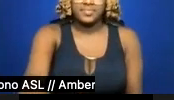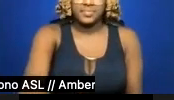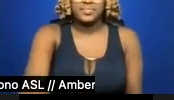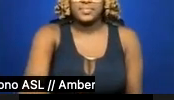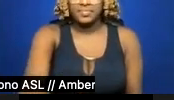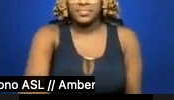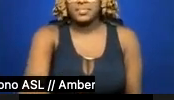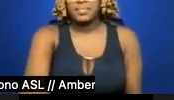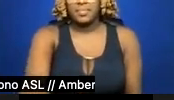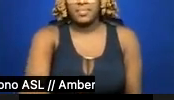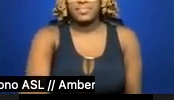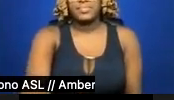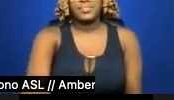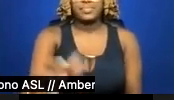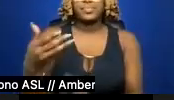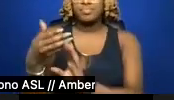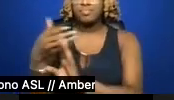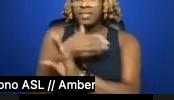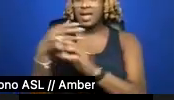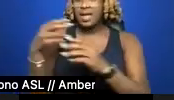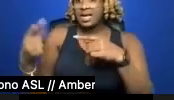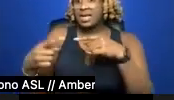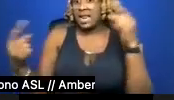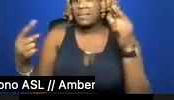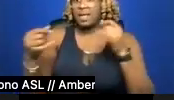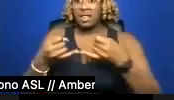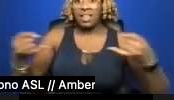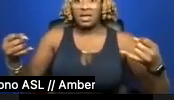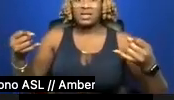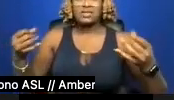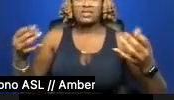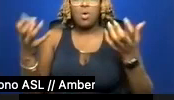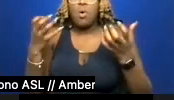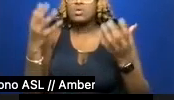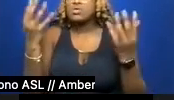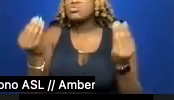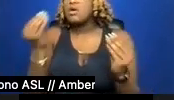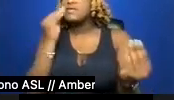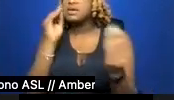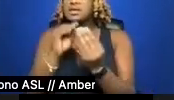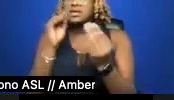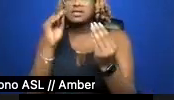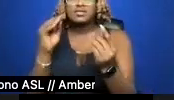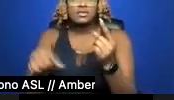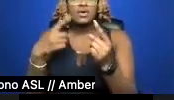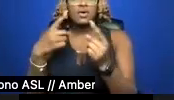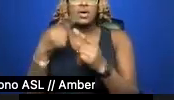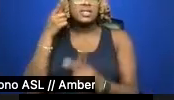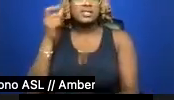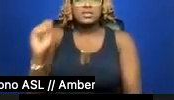an audience hankering for the soft kiss of burlap. Where silver gelatin suspends just one moment,